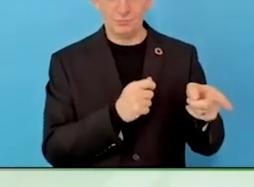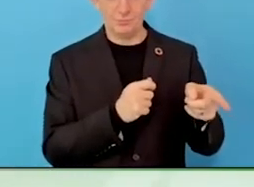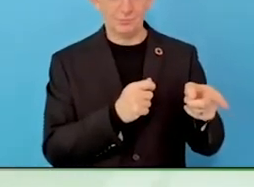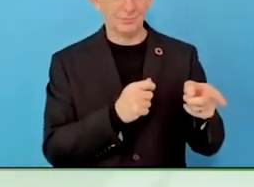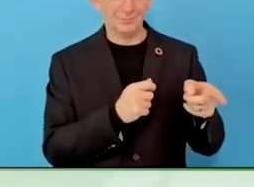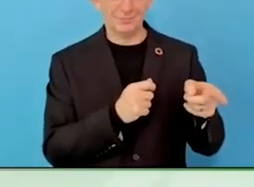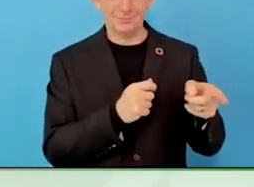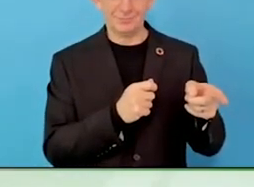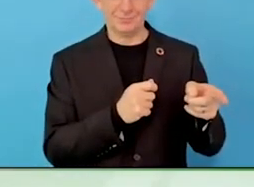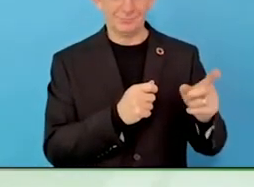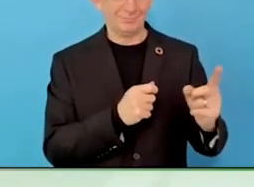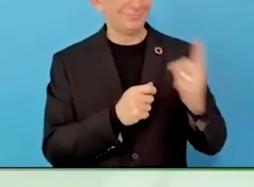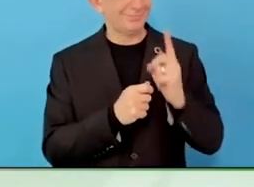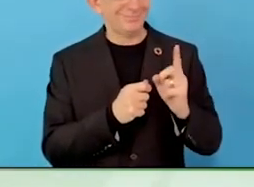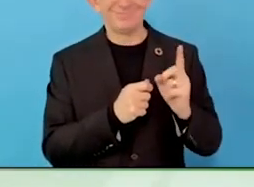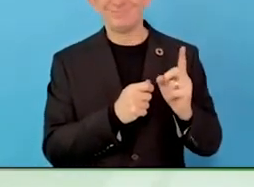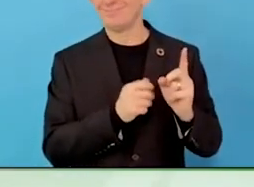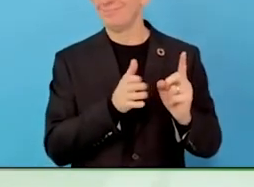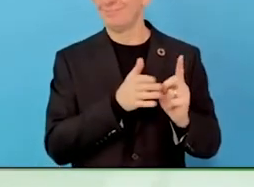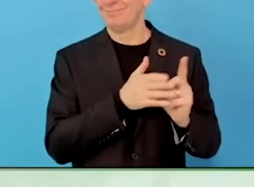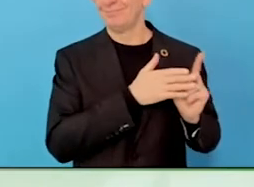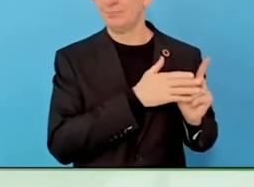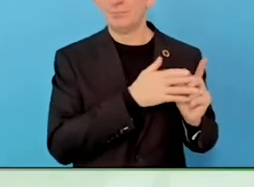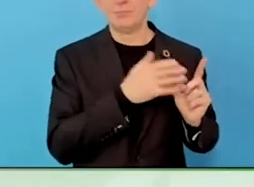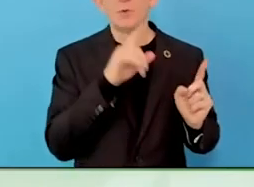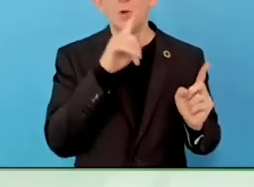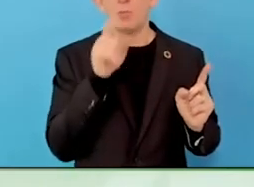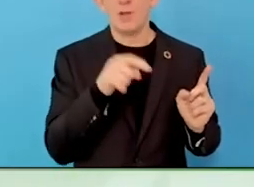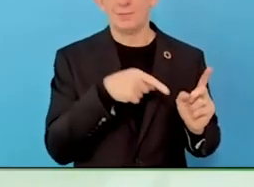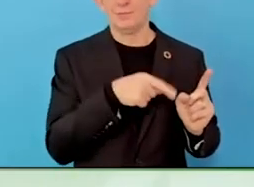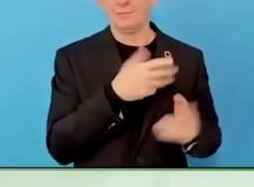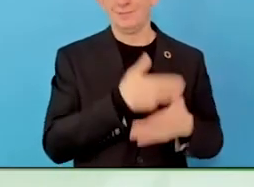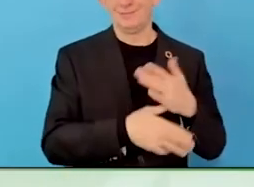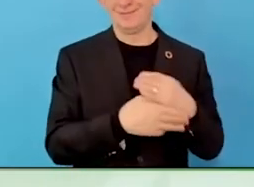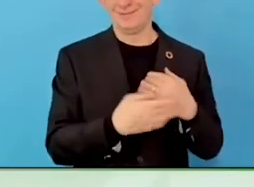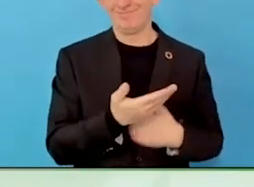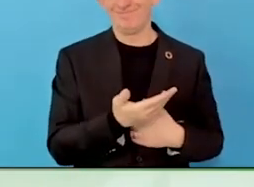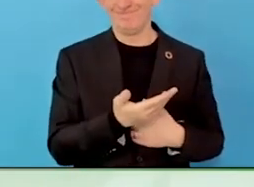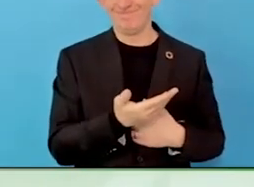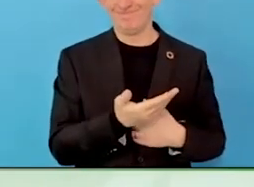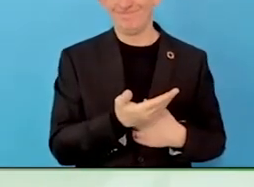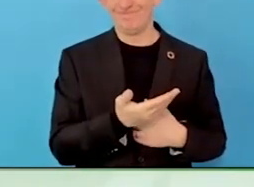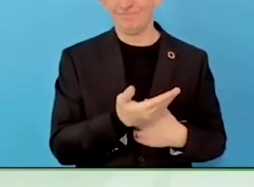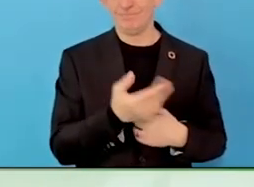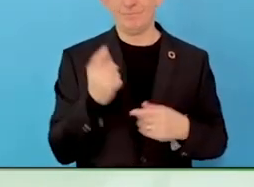And afraid to ask do you need this.